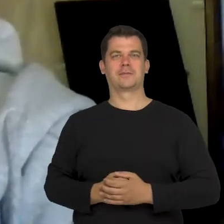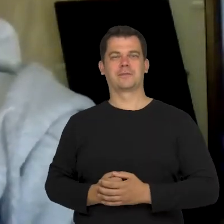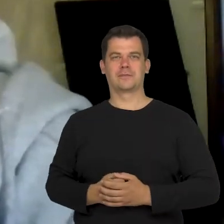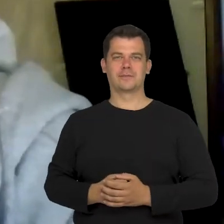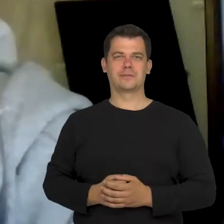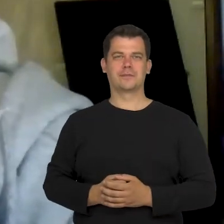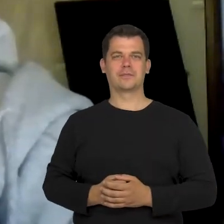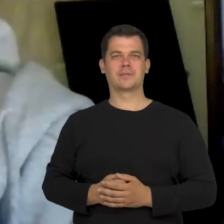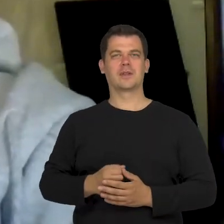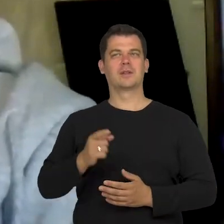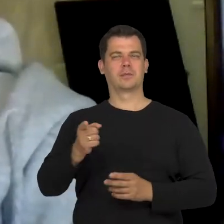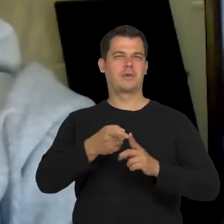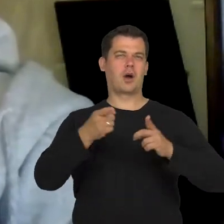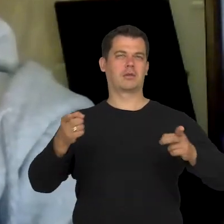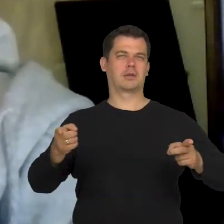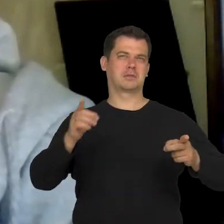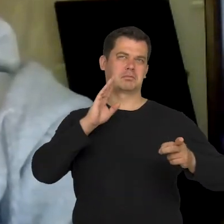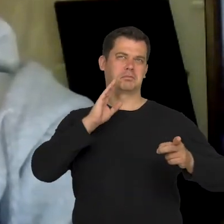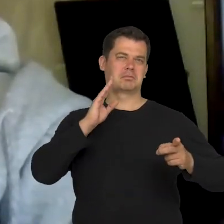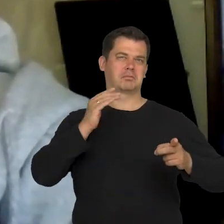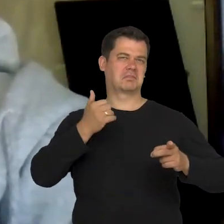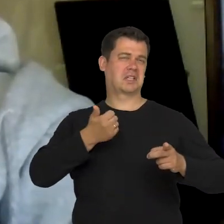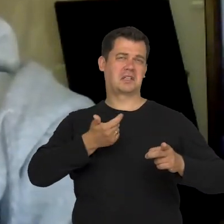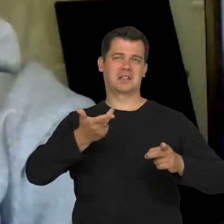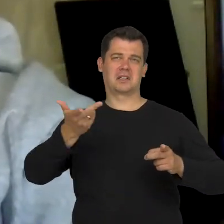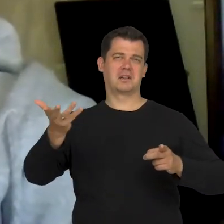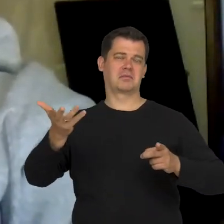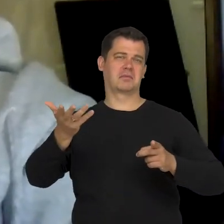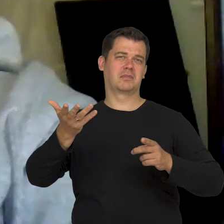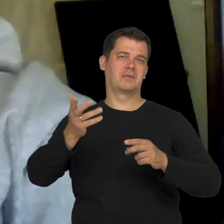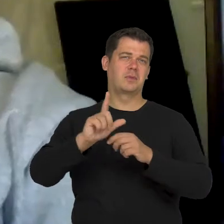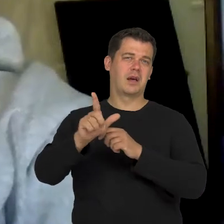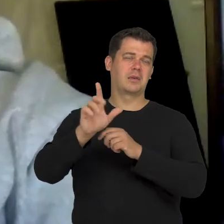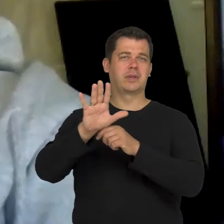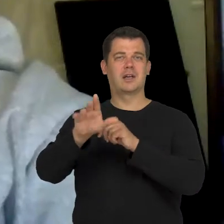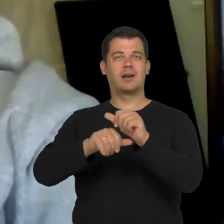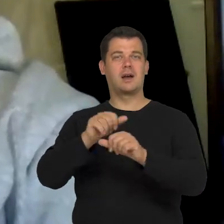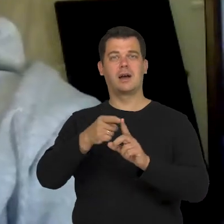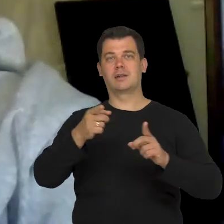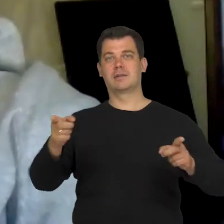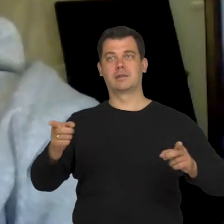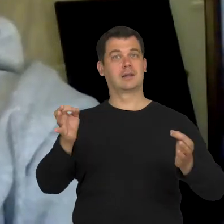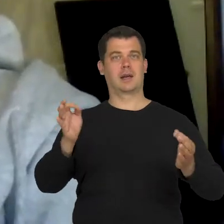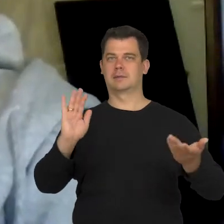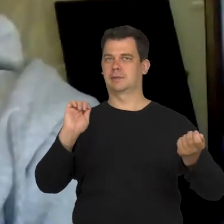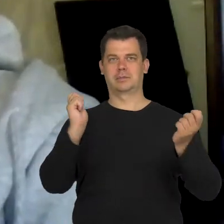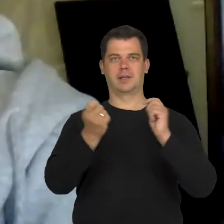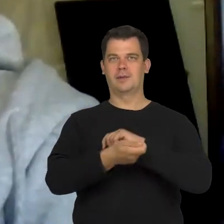It has changed over the years and now it is totally different. Nobody says that.